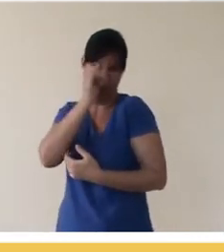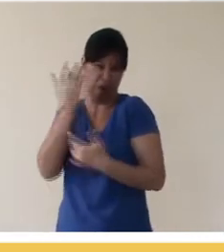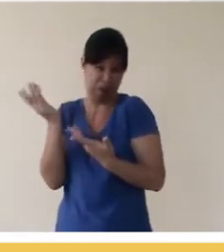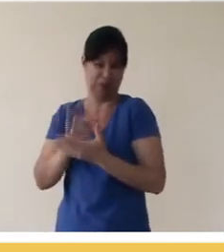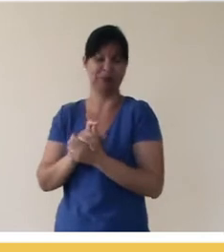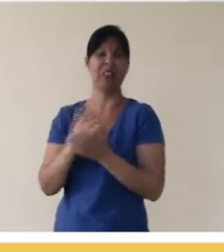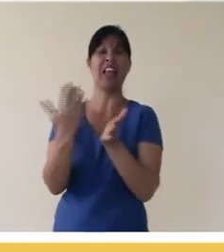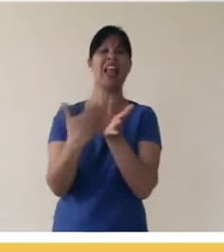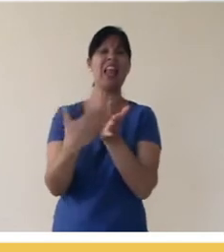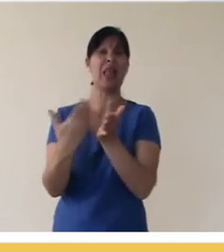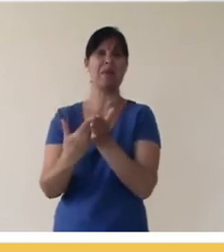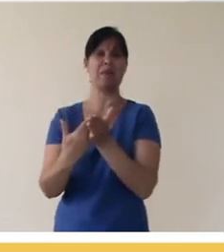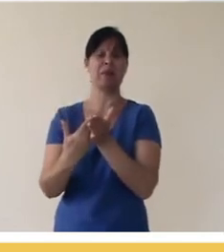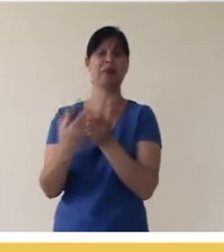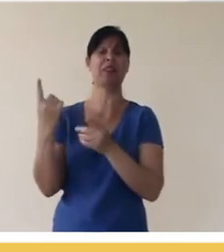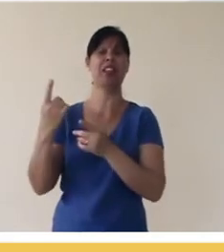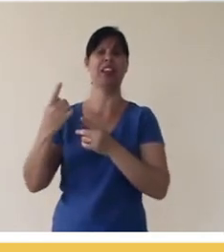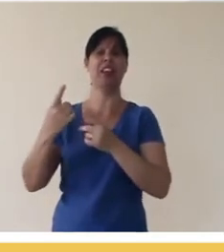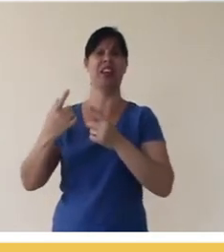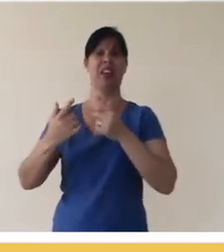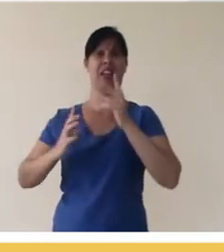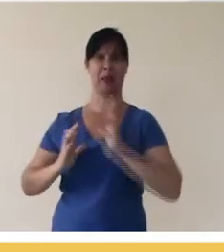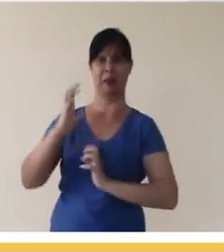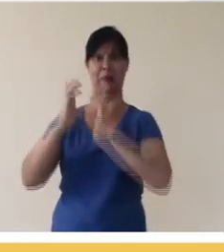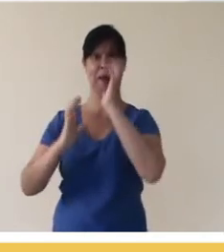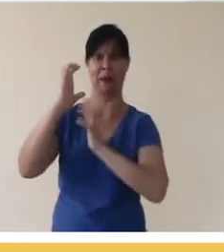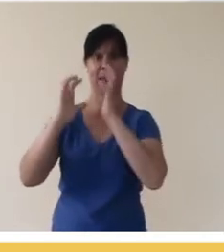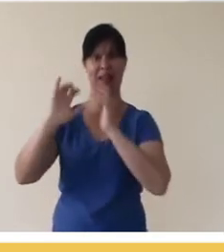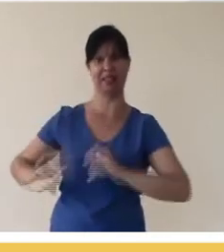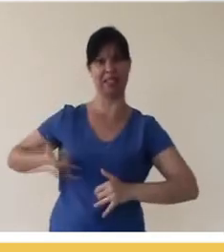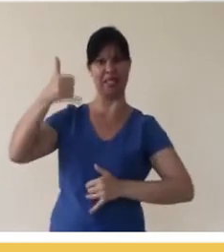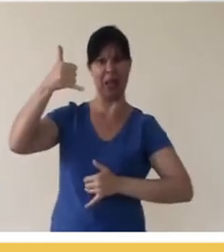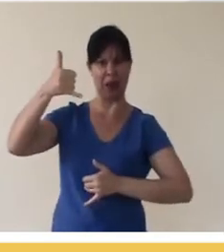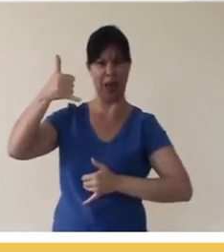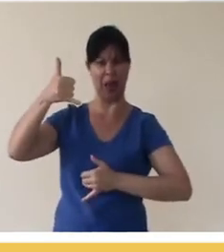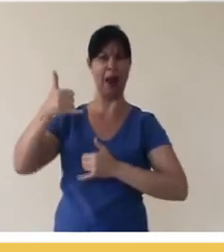example here, but saying that this book, which is called "The Great Battle of Android and